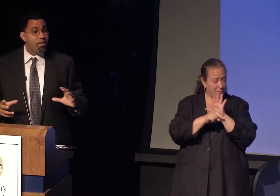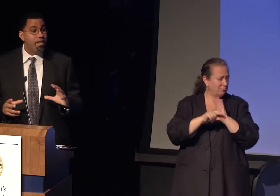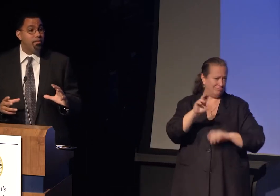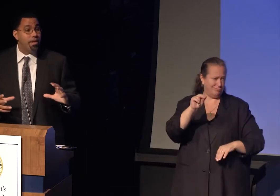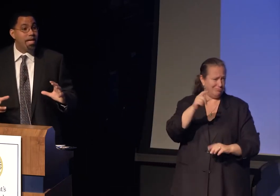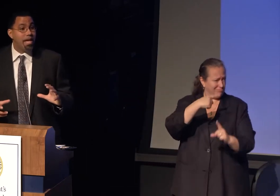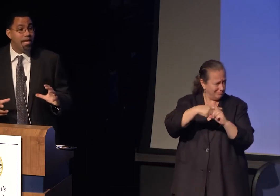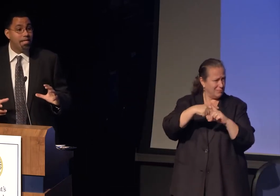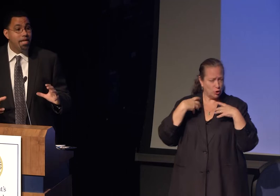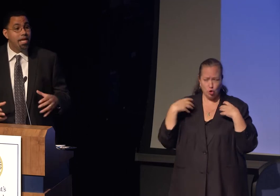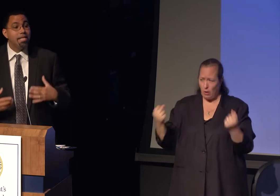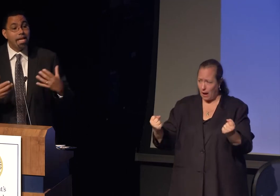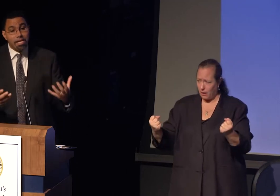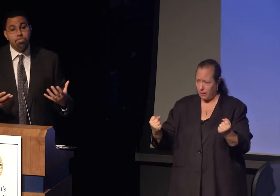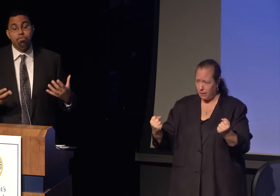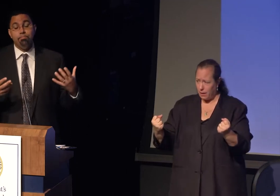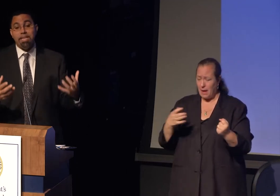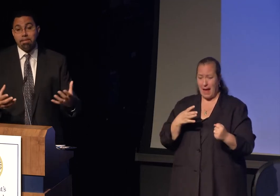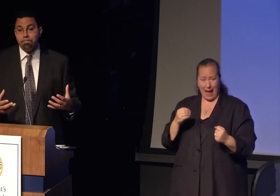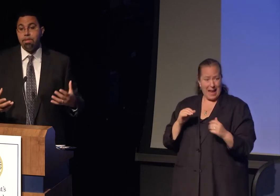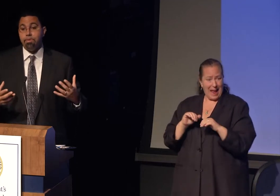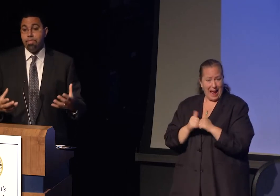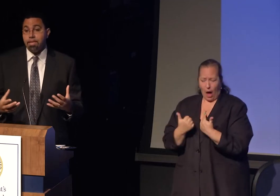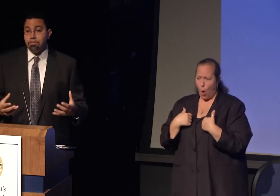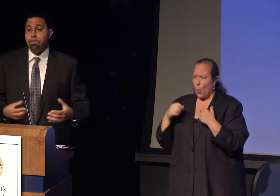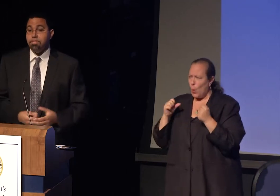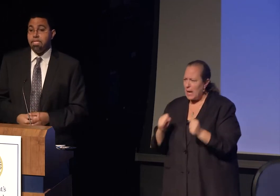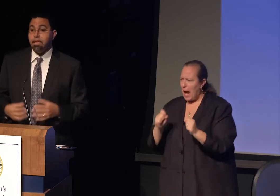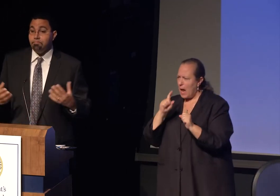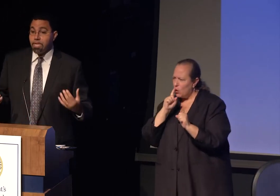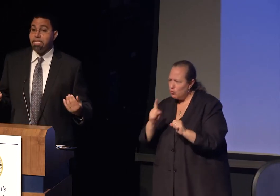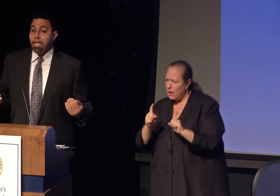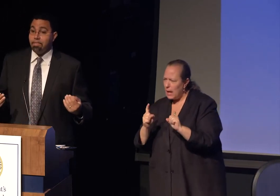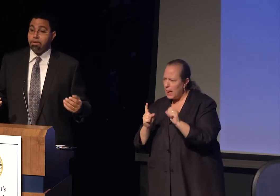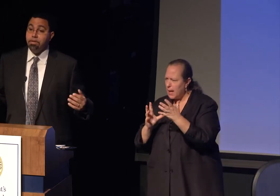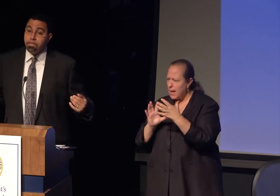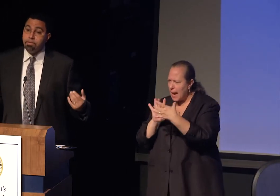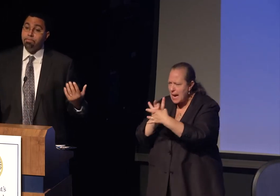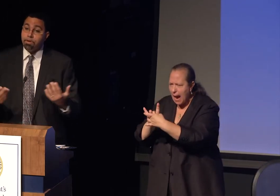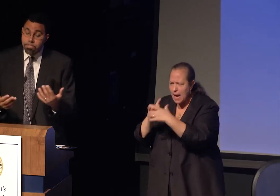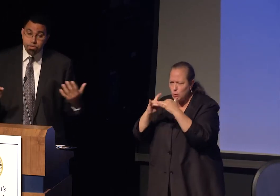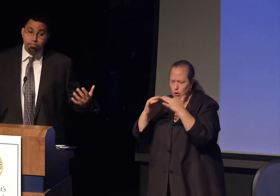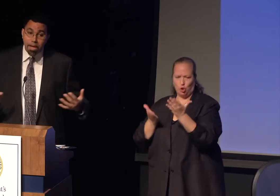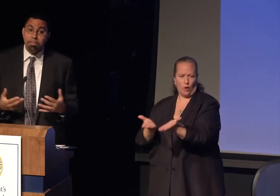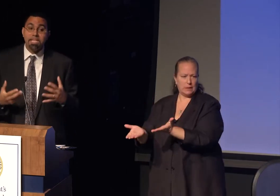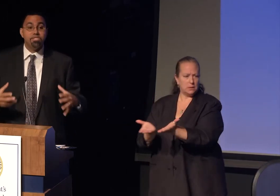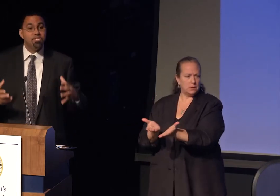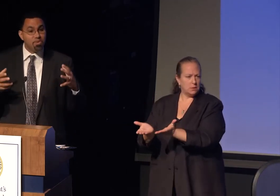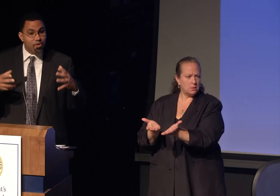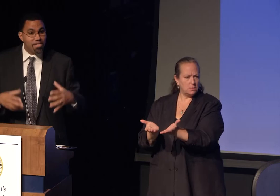that we can engage meaningfully with that diversity and bring together diverse student populations to work